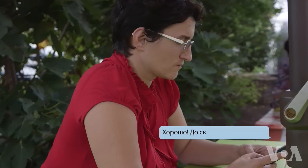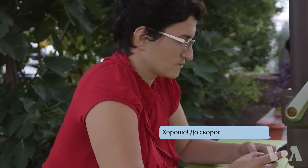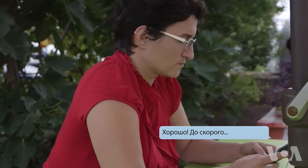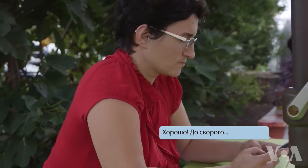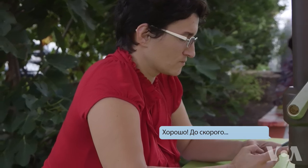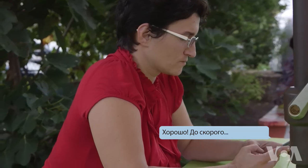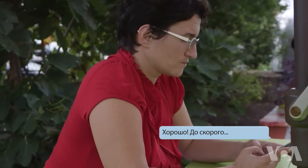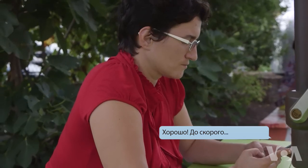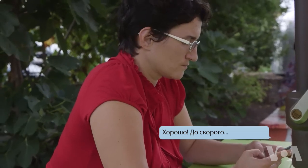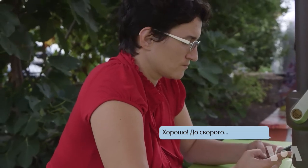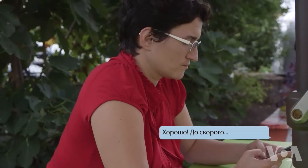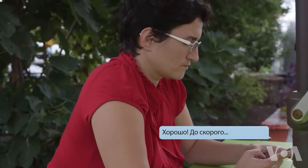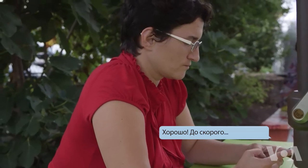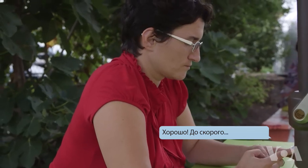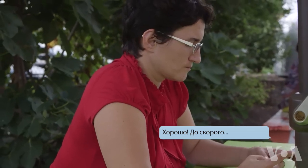Great See you then...